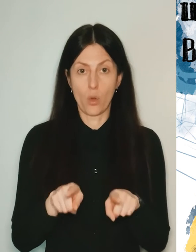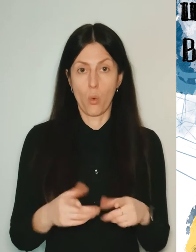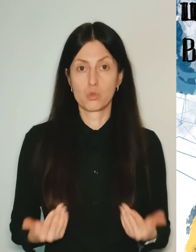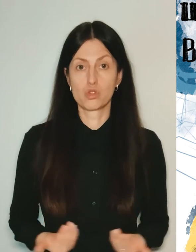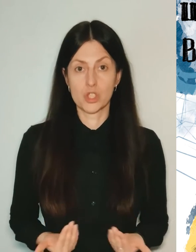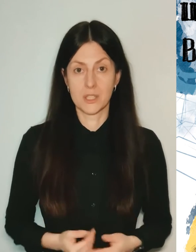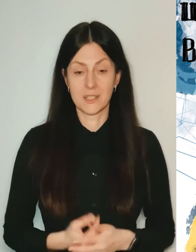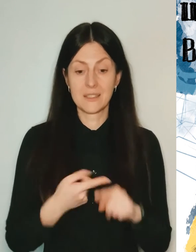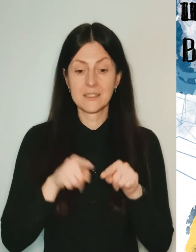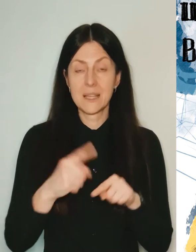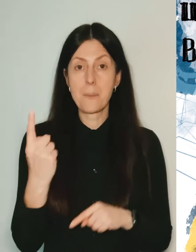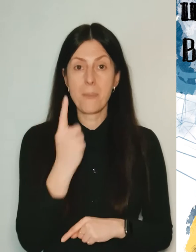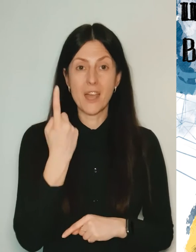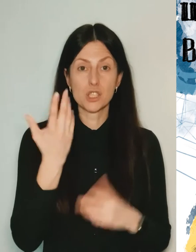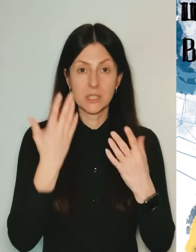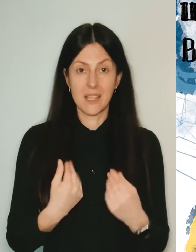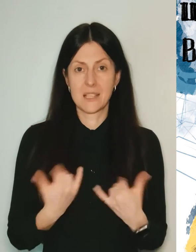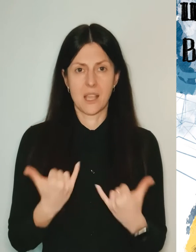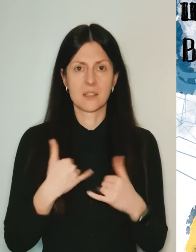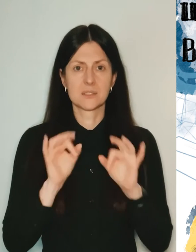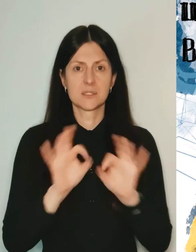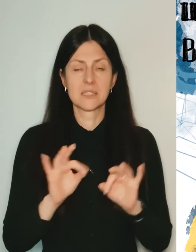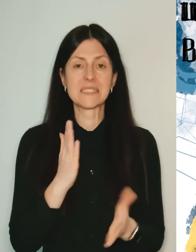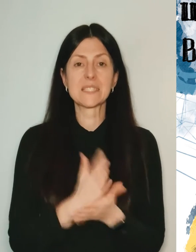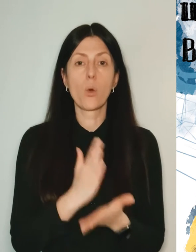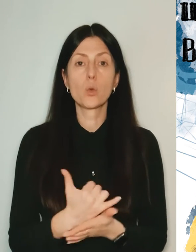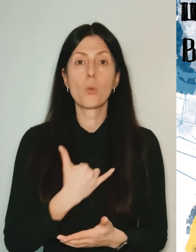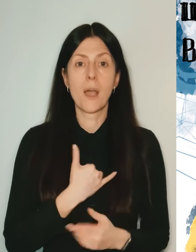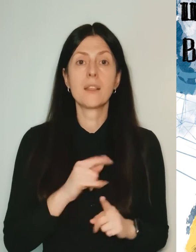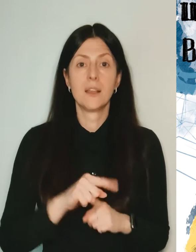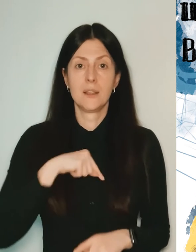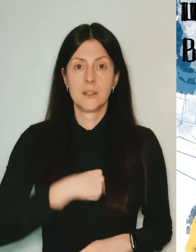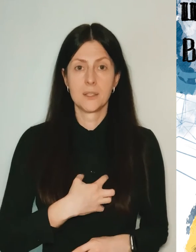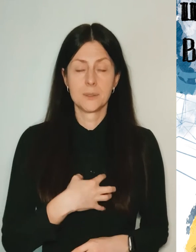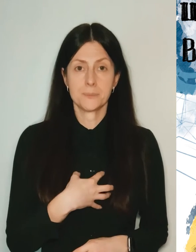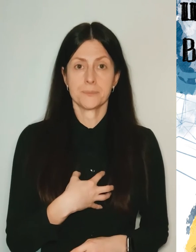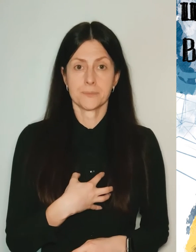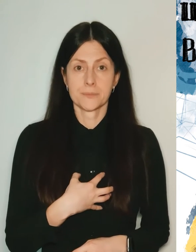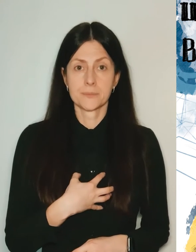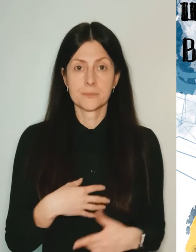That first day, now I'm telling you about, is right in my heart...